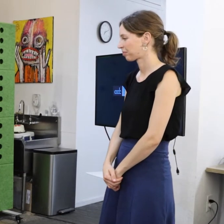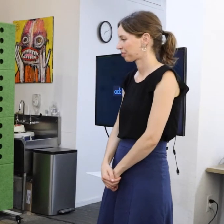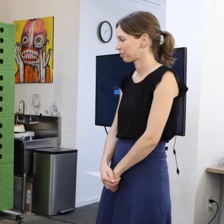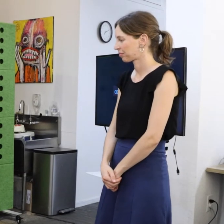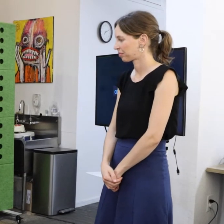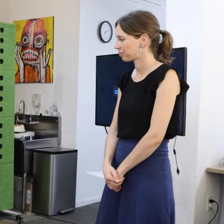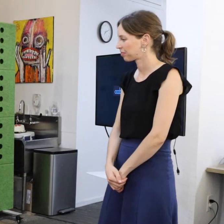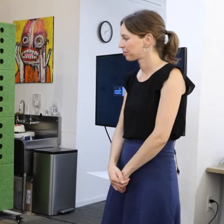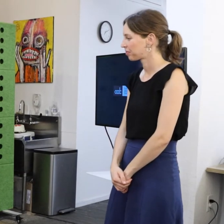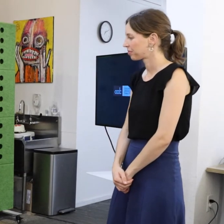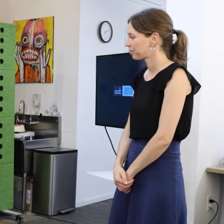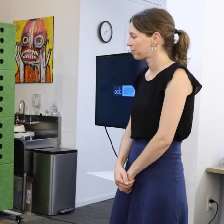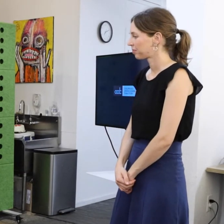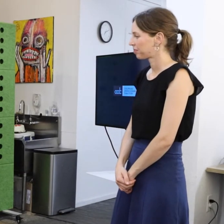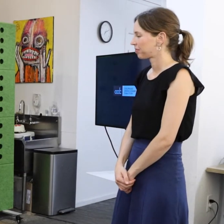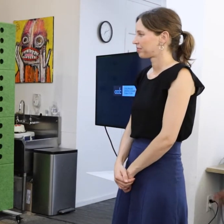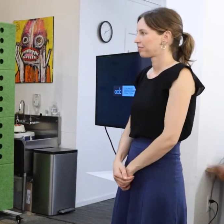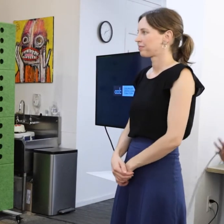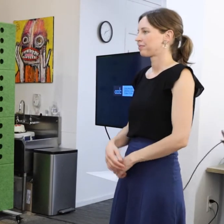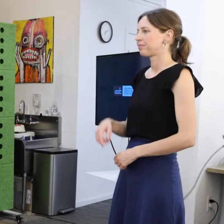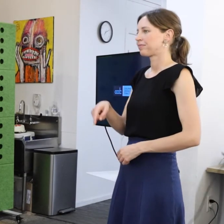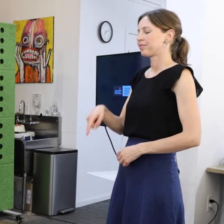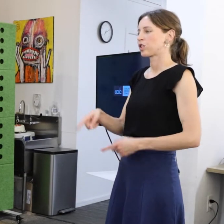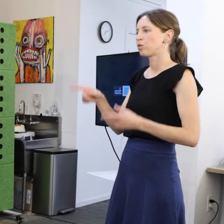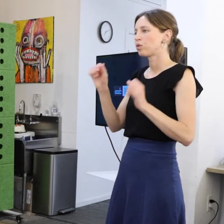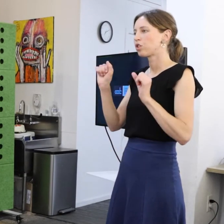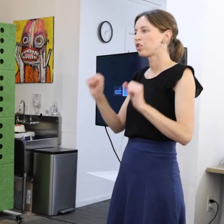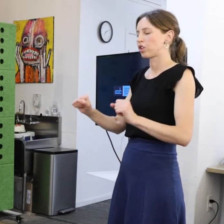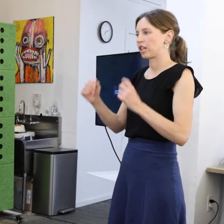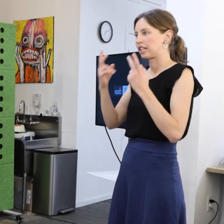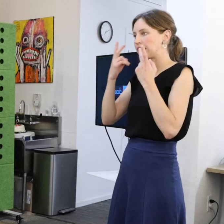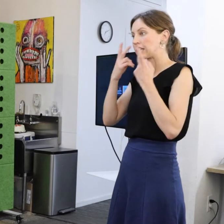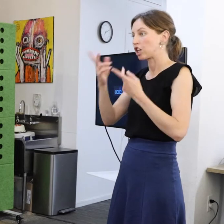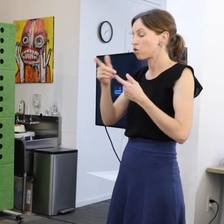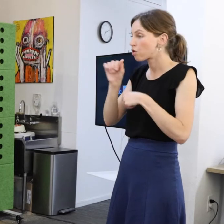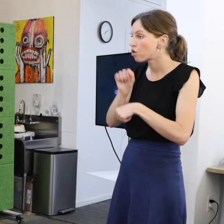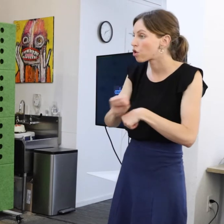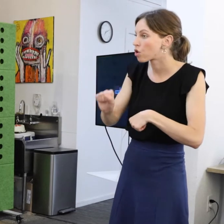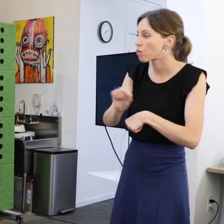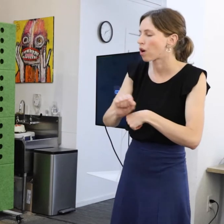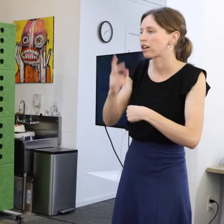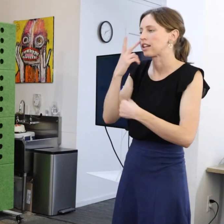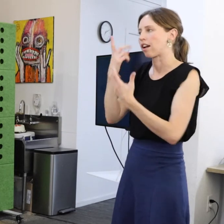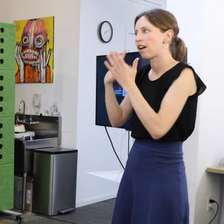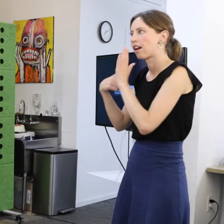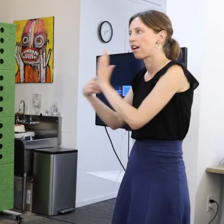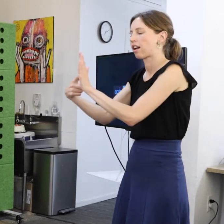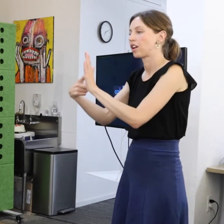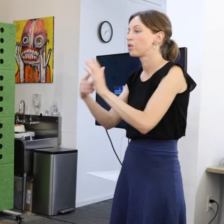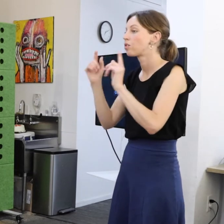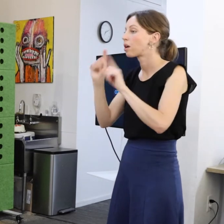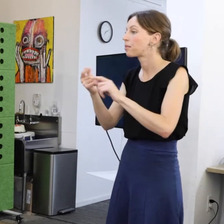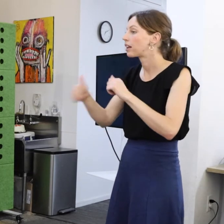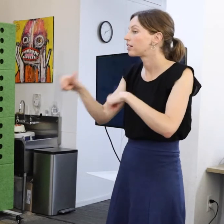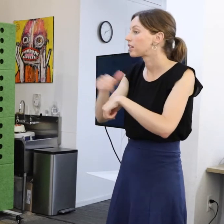It was one of those places where you could see your efforts unfold in front of you. Come in here any time of the day and you see an artist of all